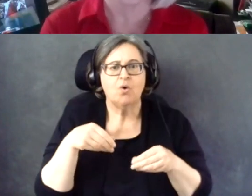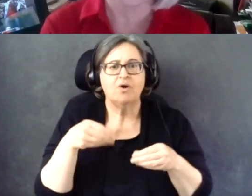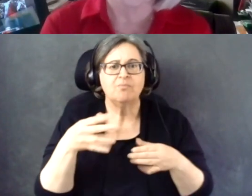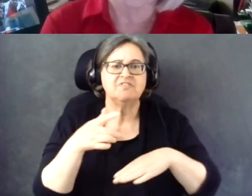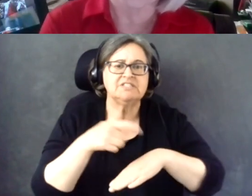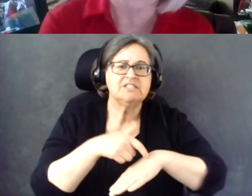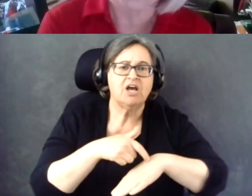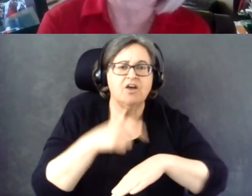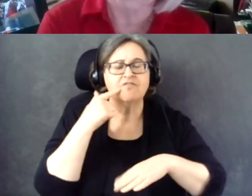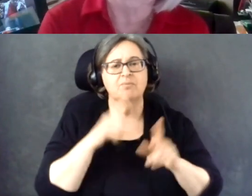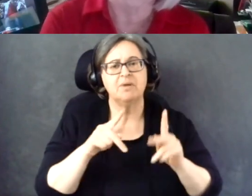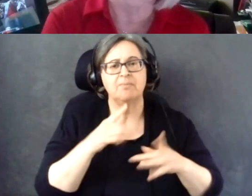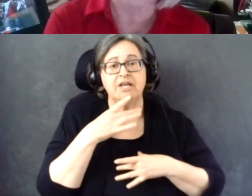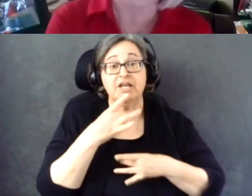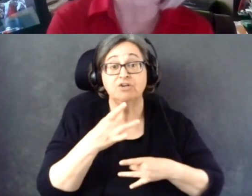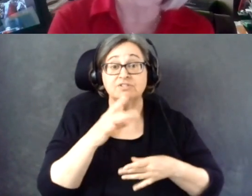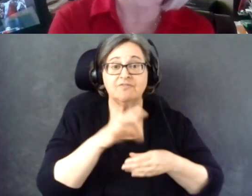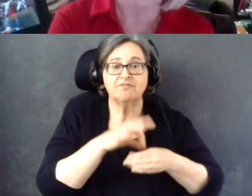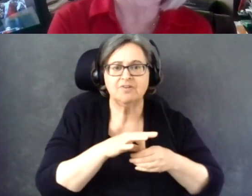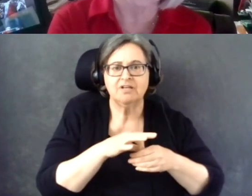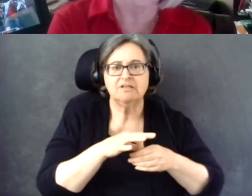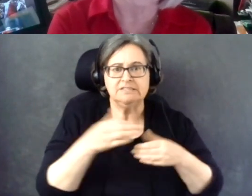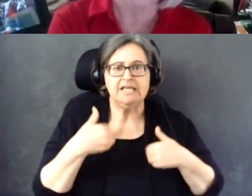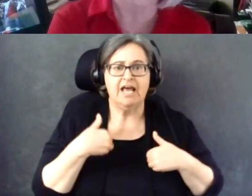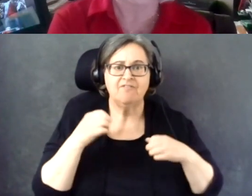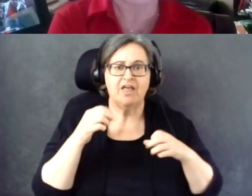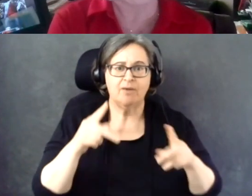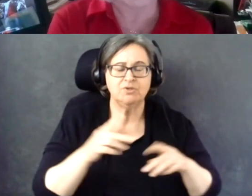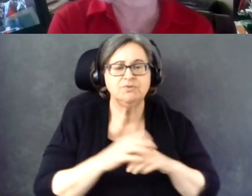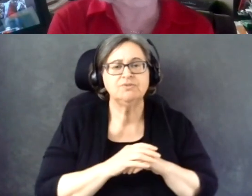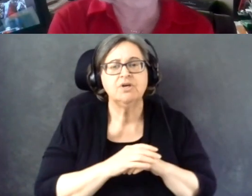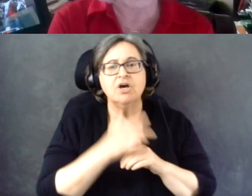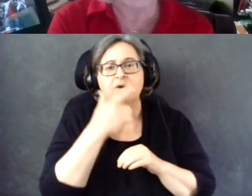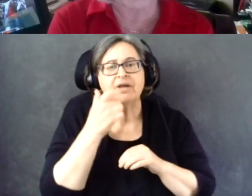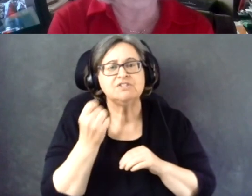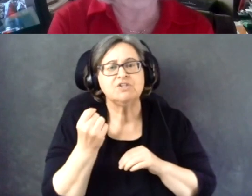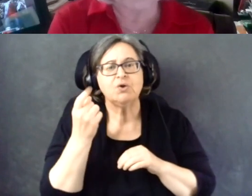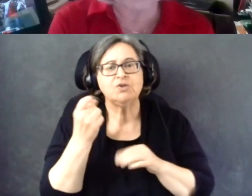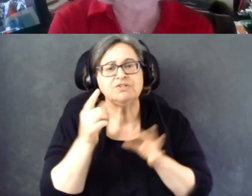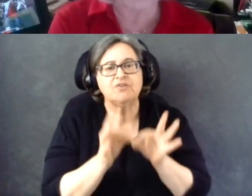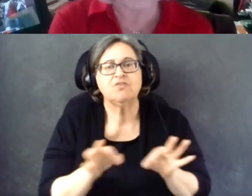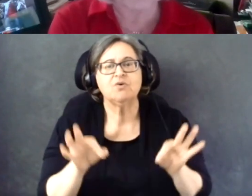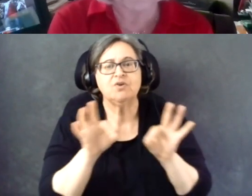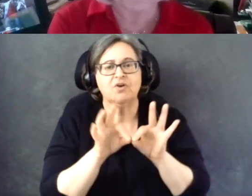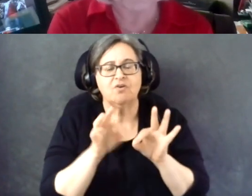that are interested in voting get that opportunity. Because they understand the importance of voting.